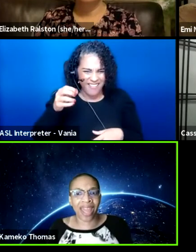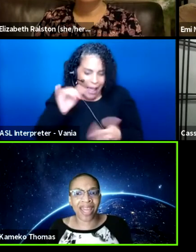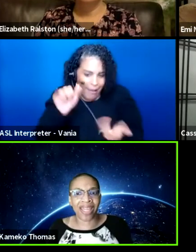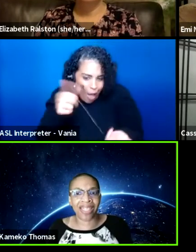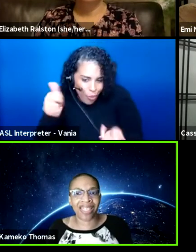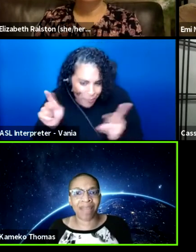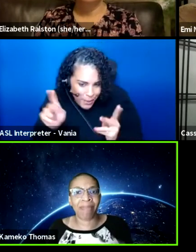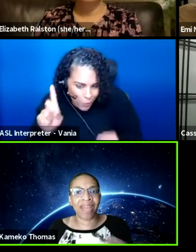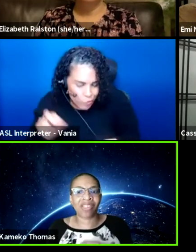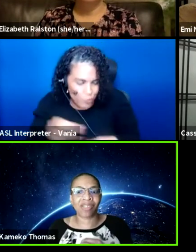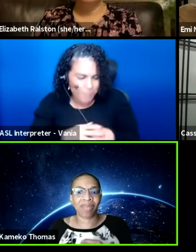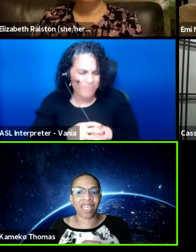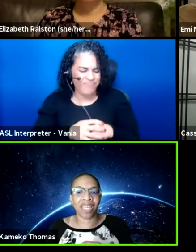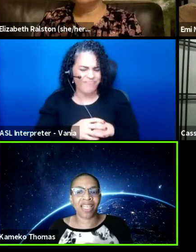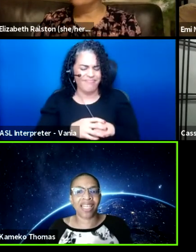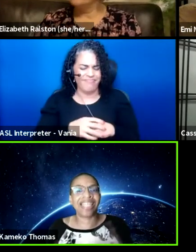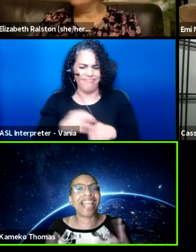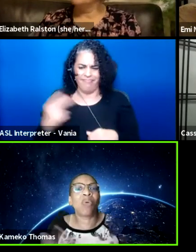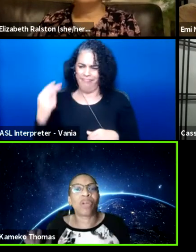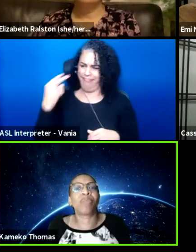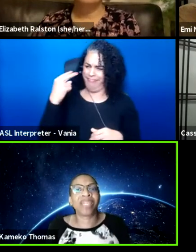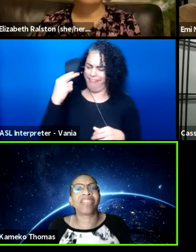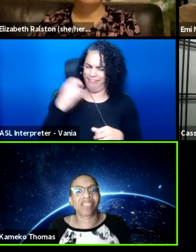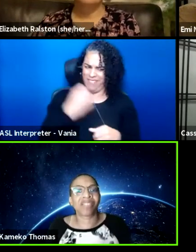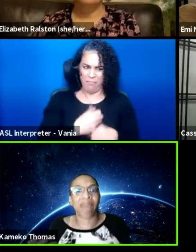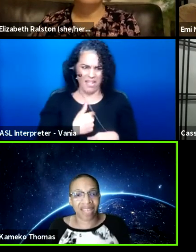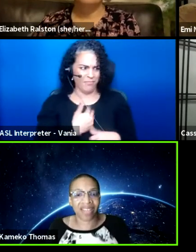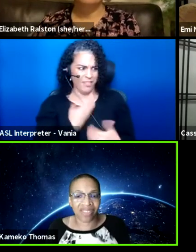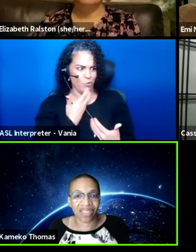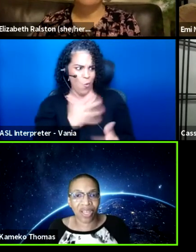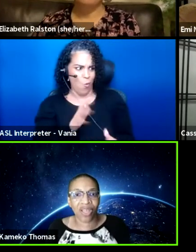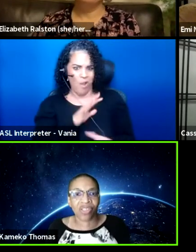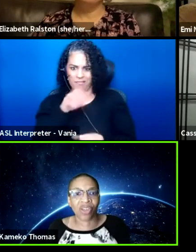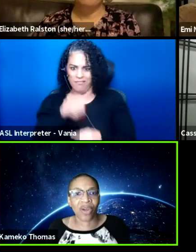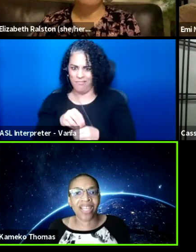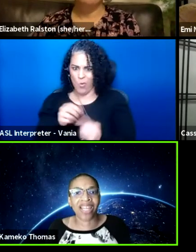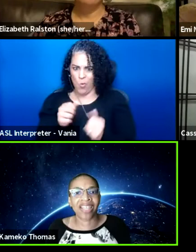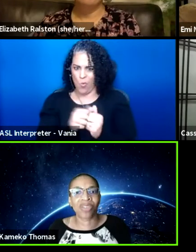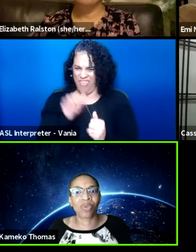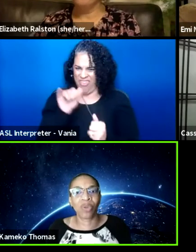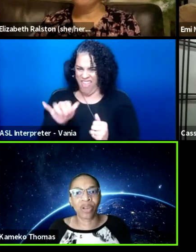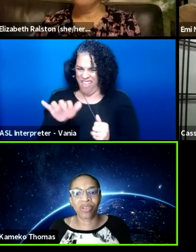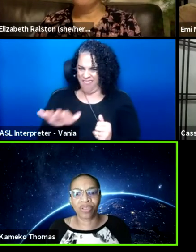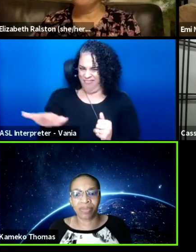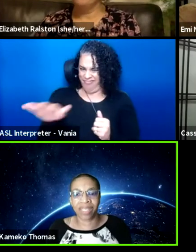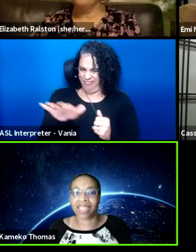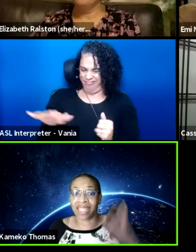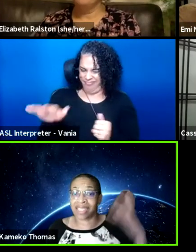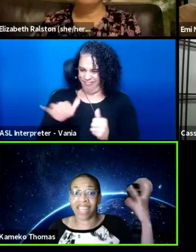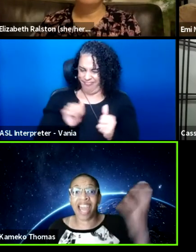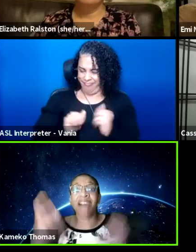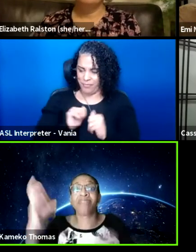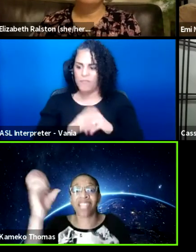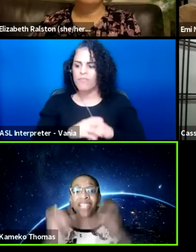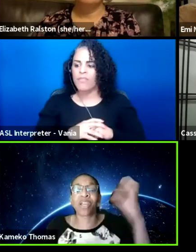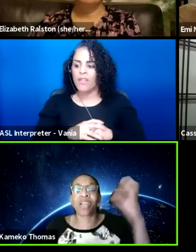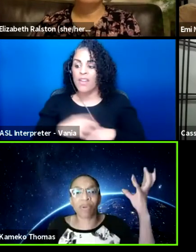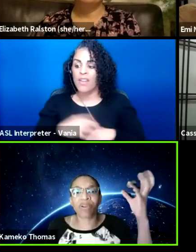and it makes me not want to be in the space. So I do wonder, like I say, I have a number